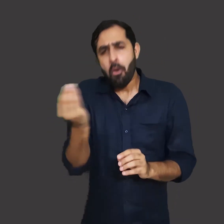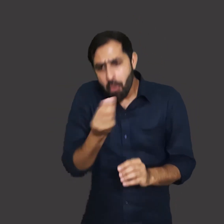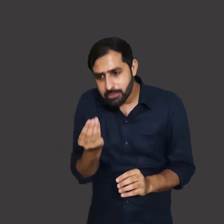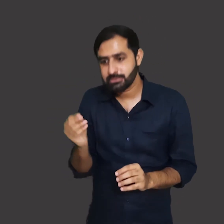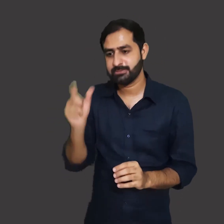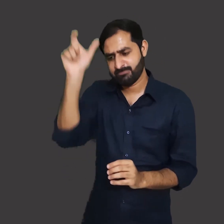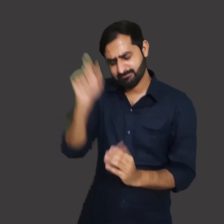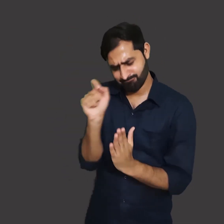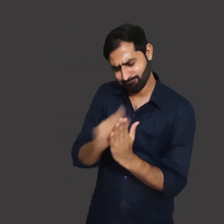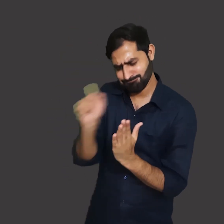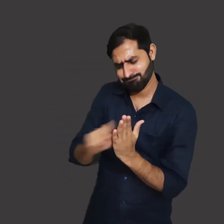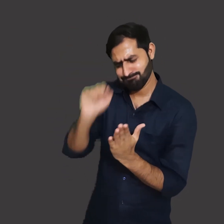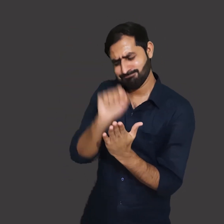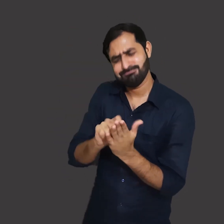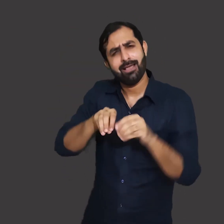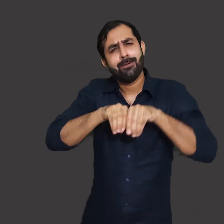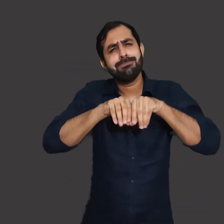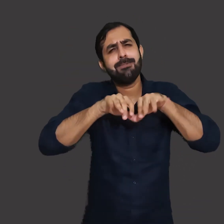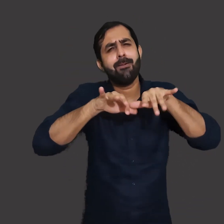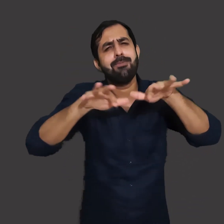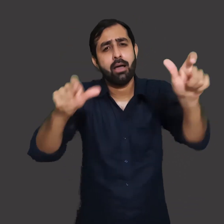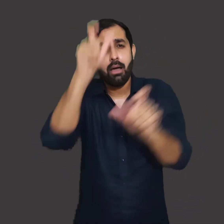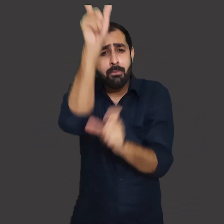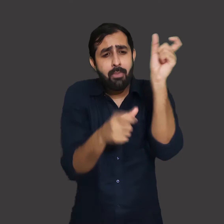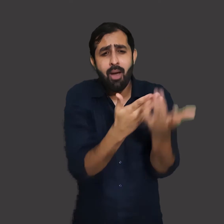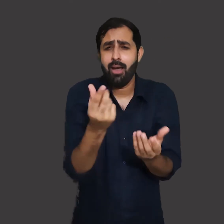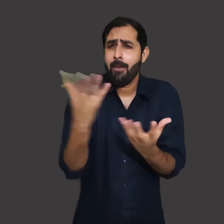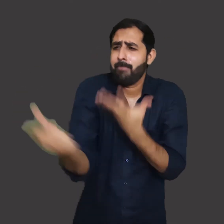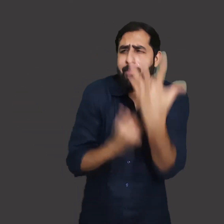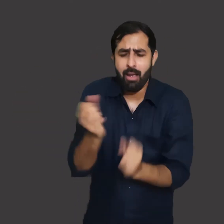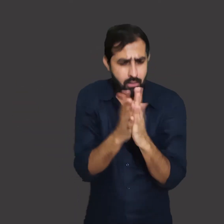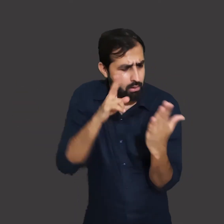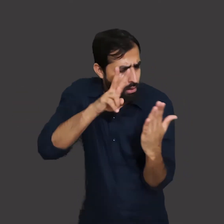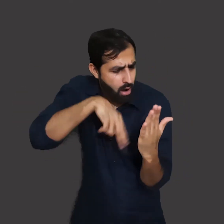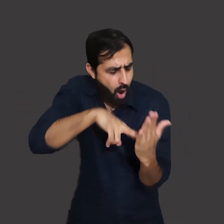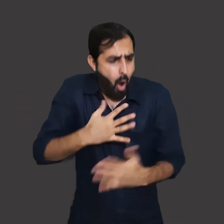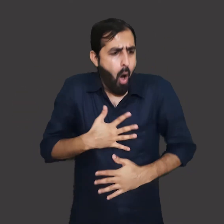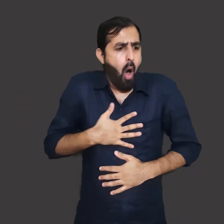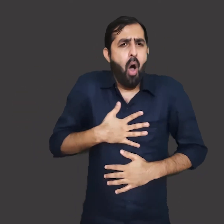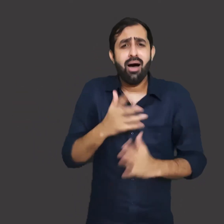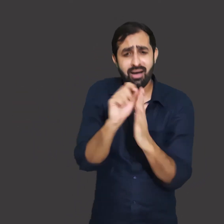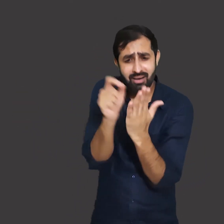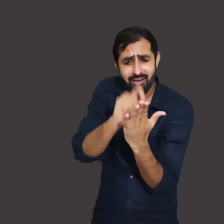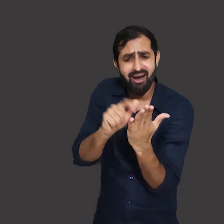for excellent work in writing original novels and publishing them. It is very respected award